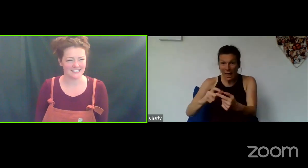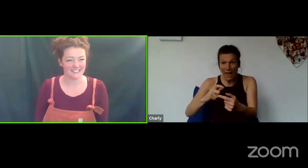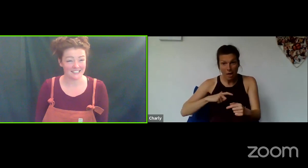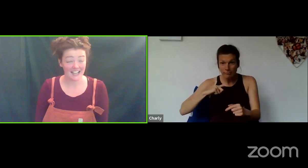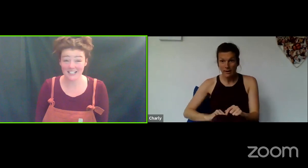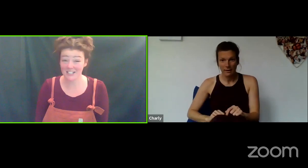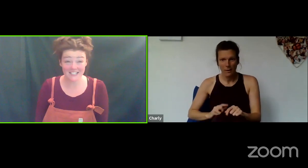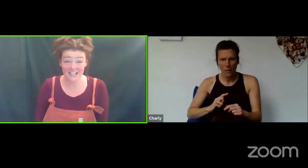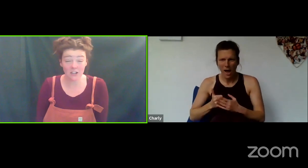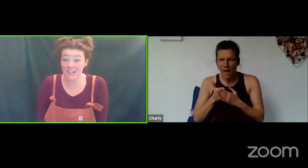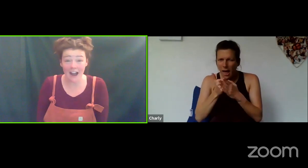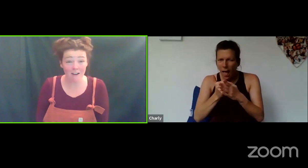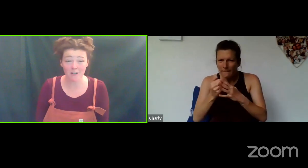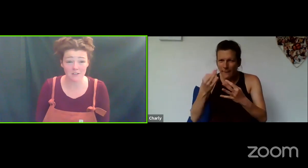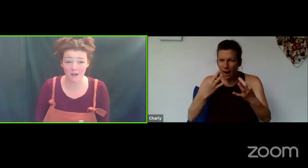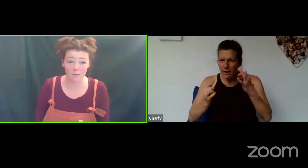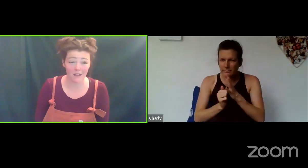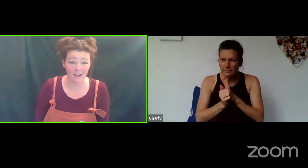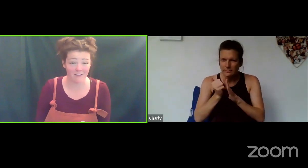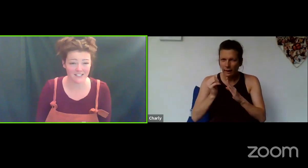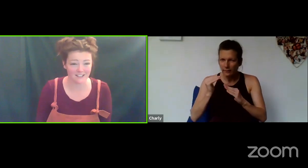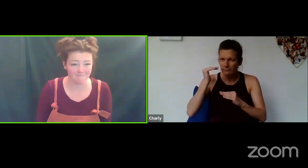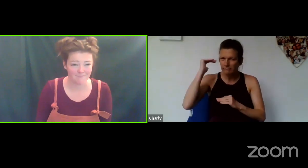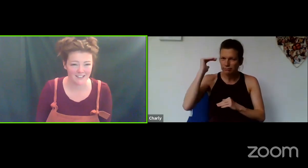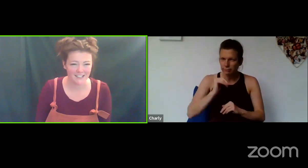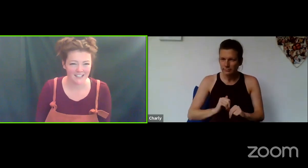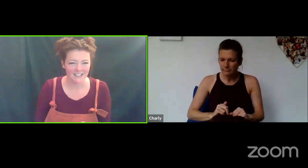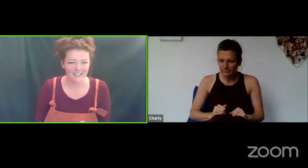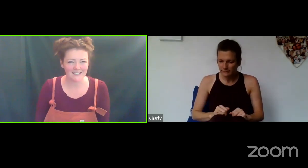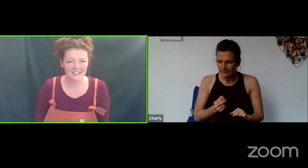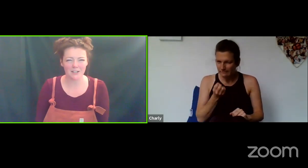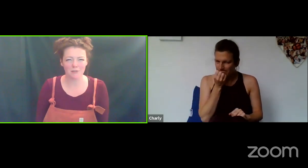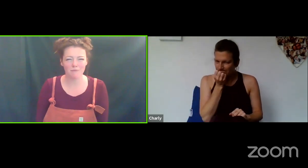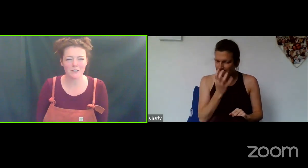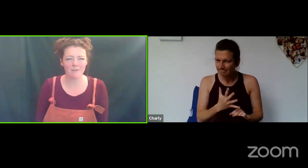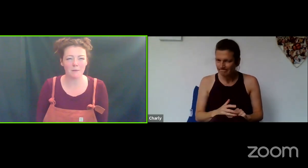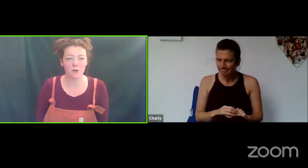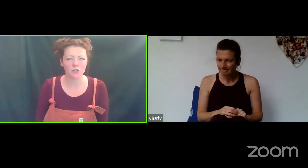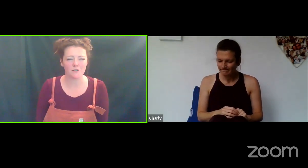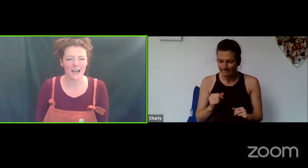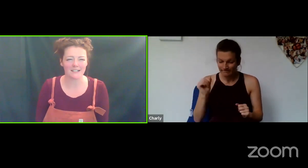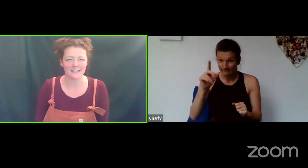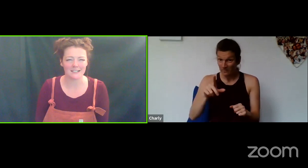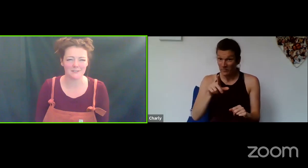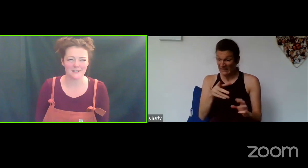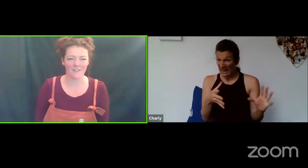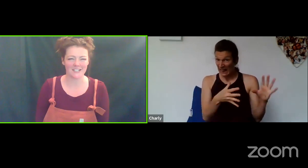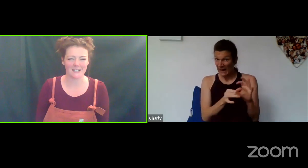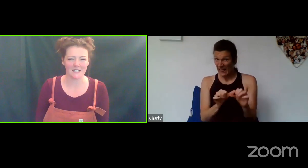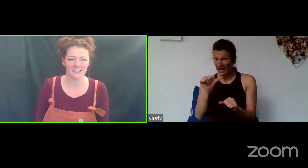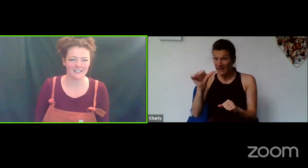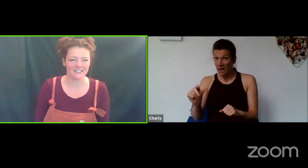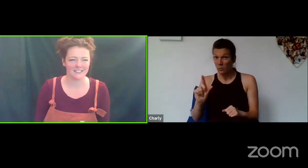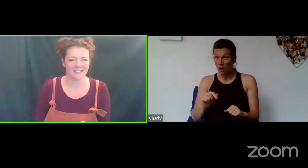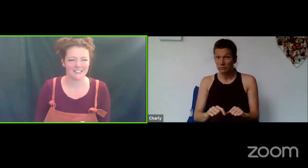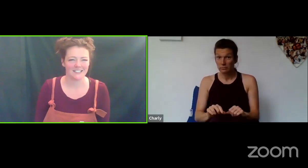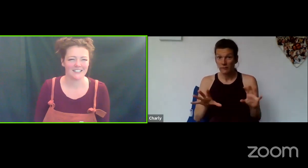you can see you can carry on developing that character. That's it! So you can really really push those acting skills. Fantastic!